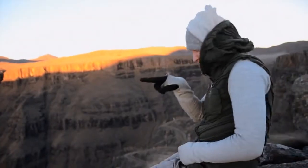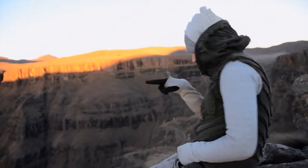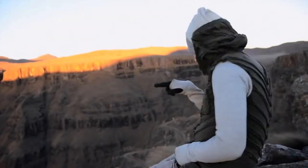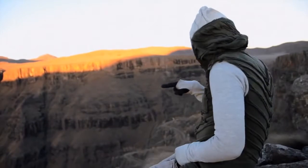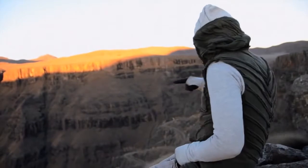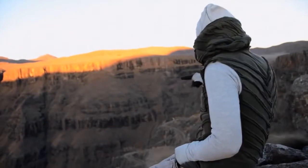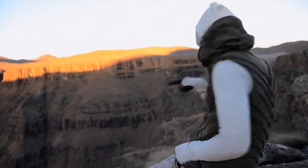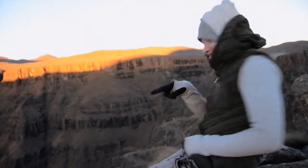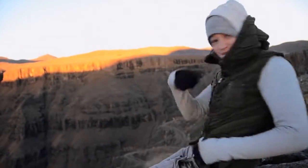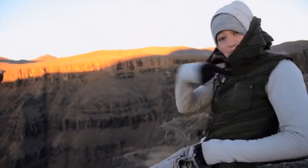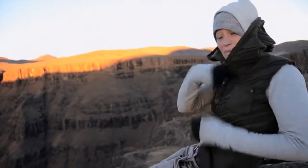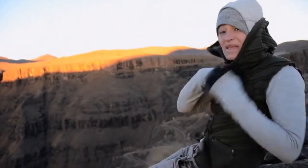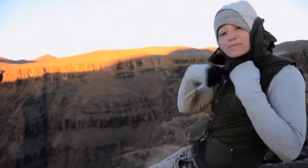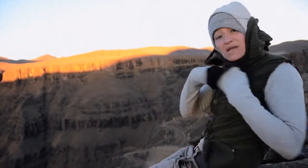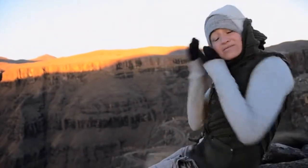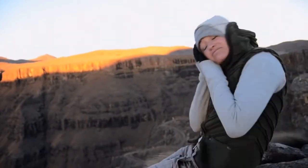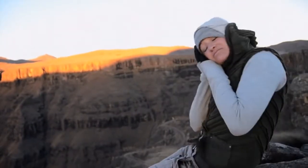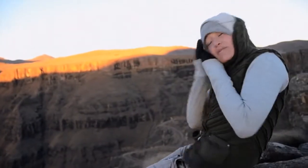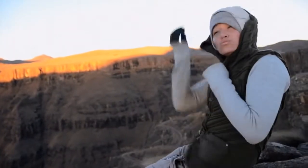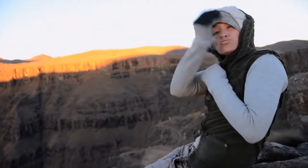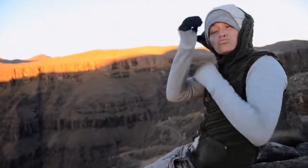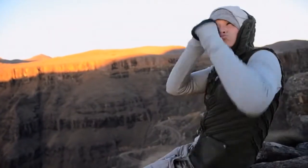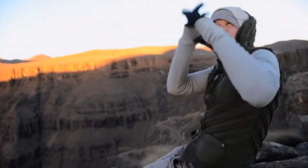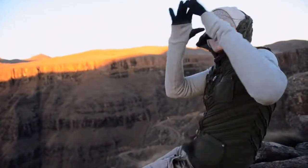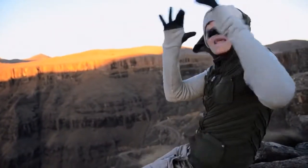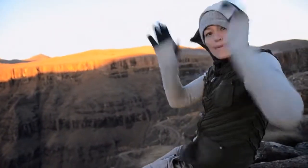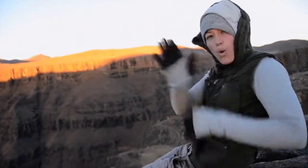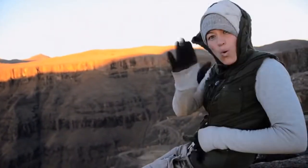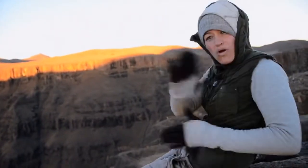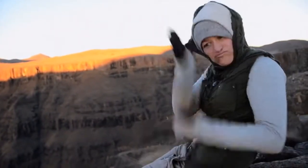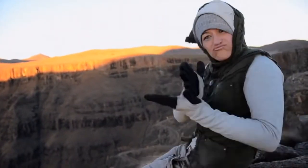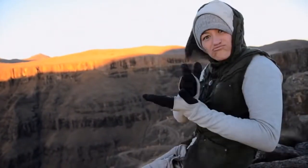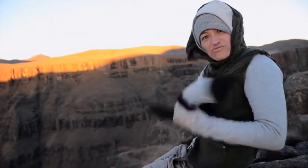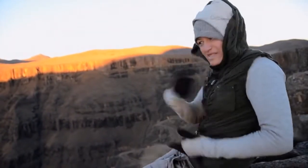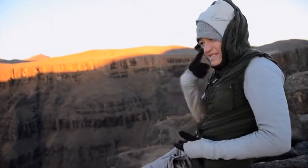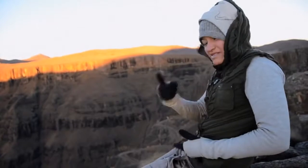Now I am seeing all this. No, none of this is a dream.